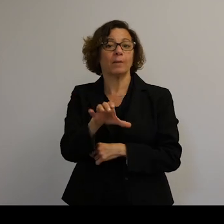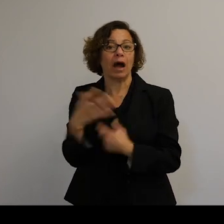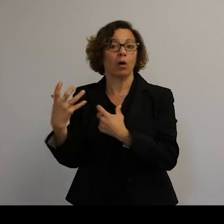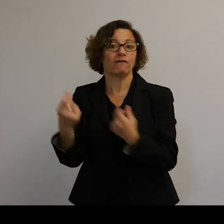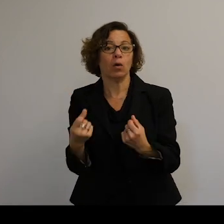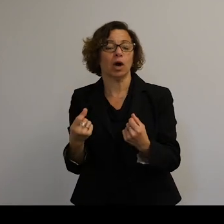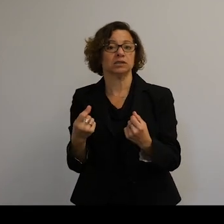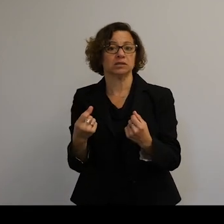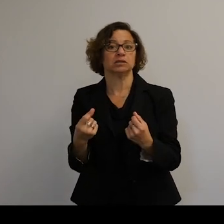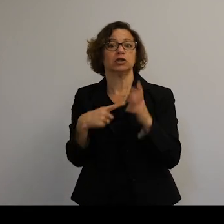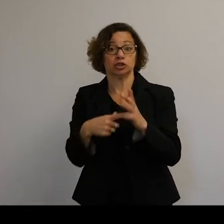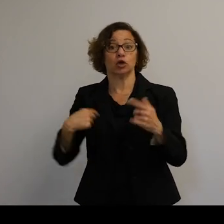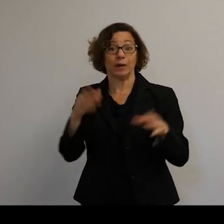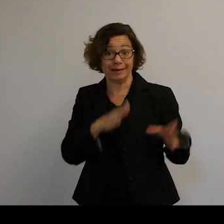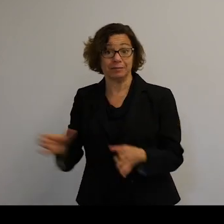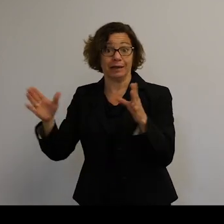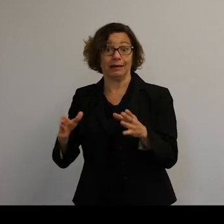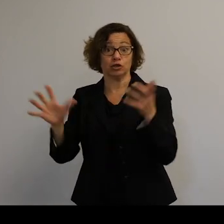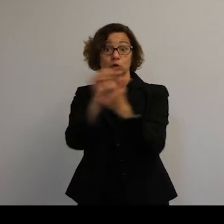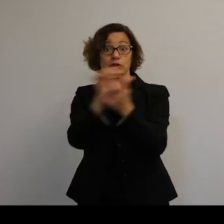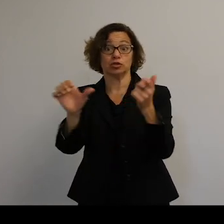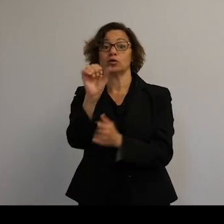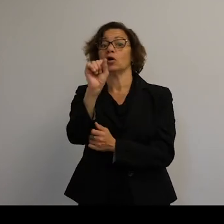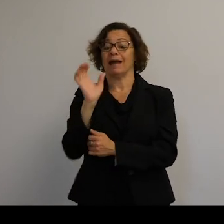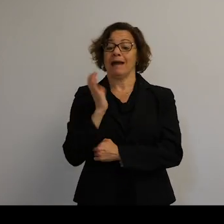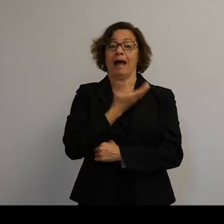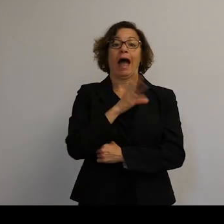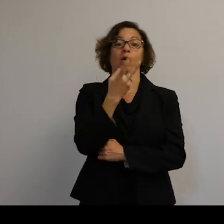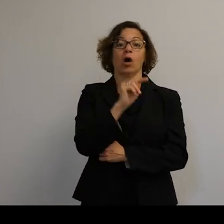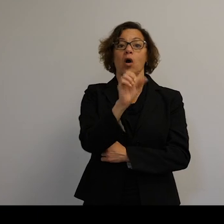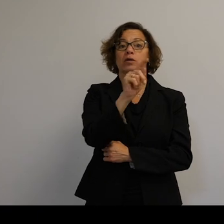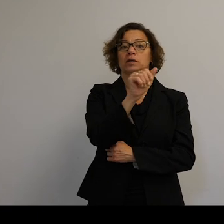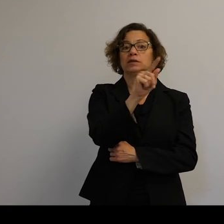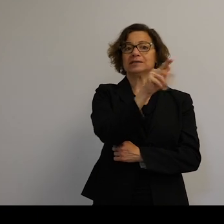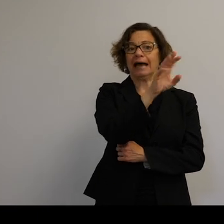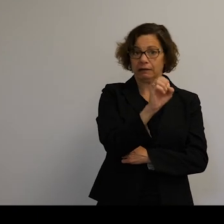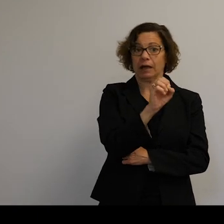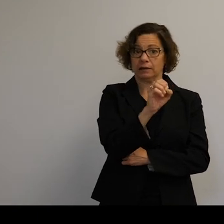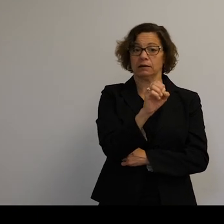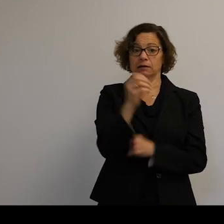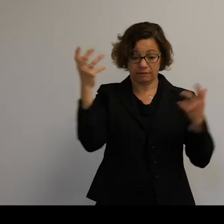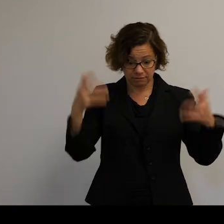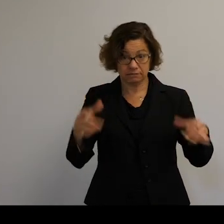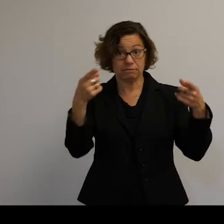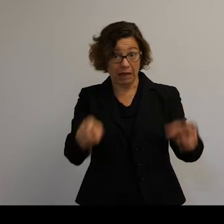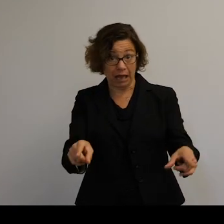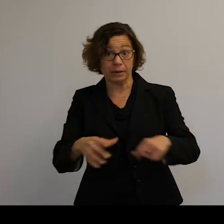and showed the ability to destroy a satellite.